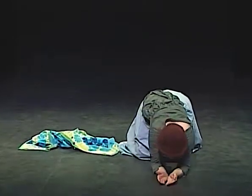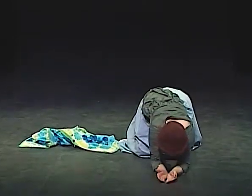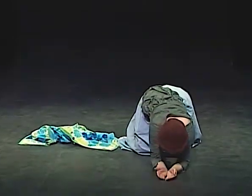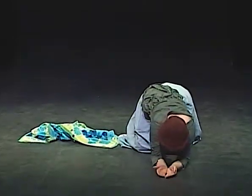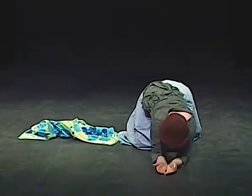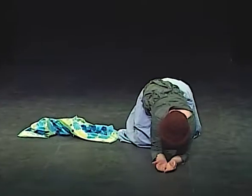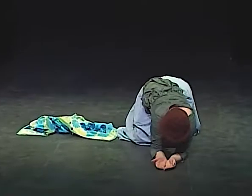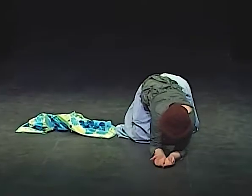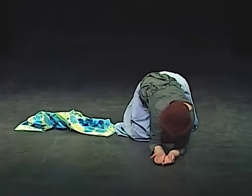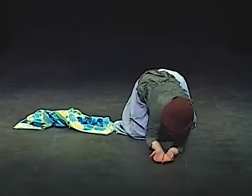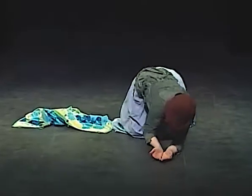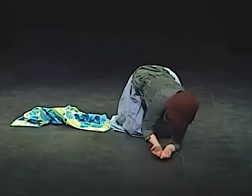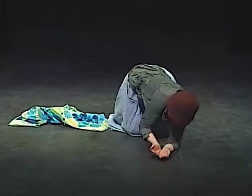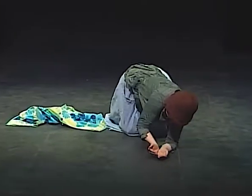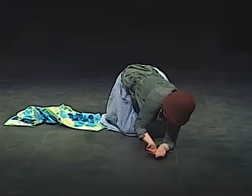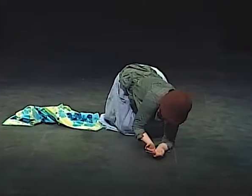I SCOOPED UP THIS BEE.